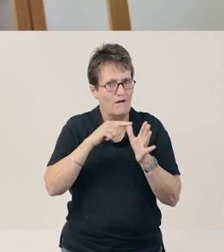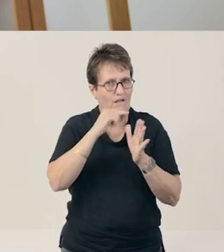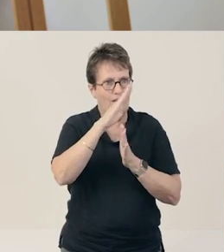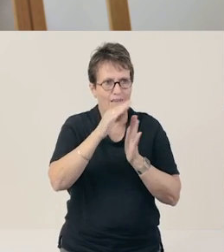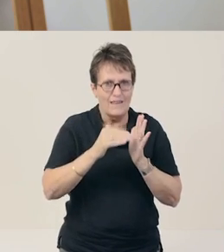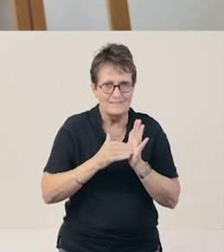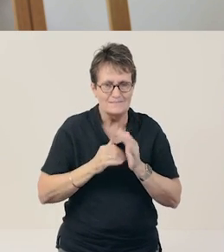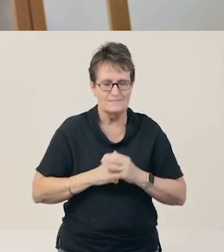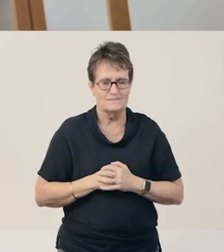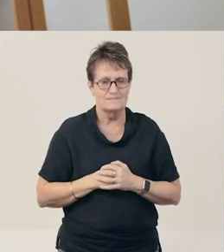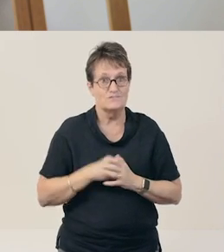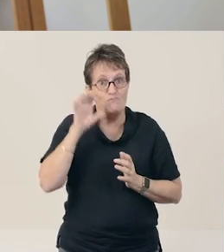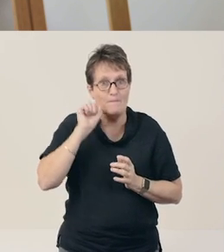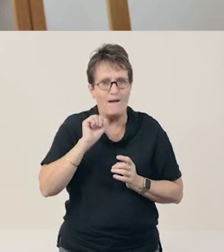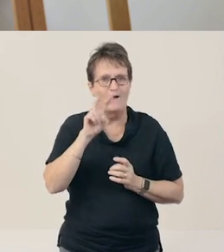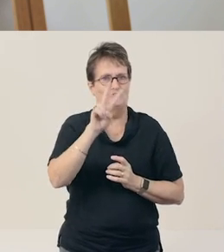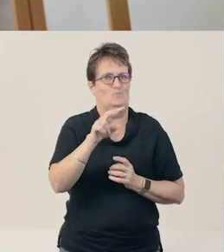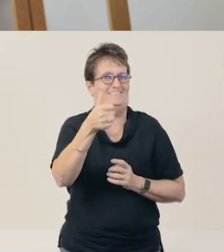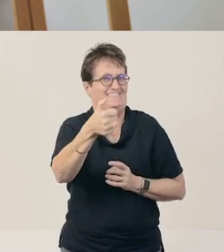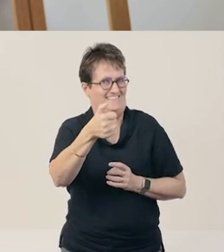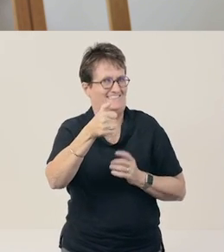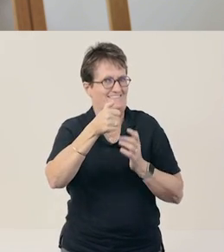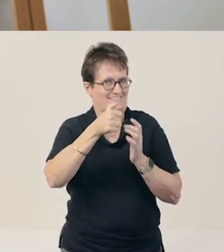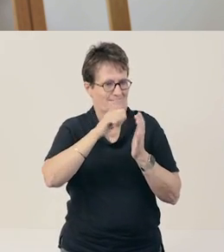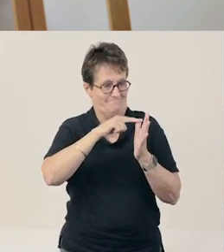I know that there's 26 letters in the alphabet.